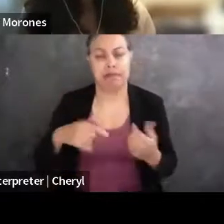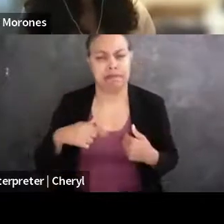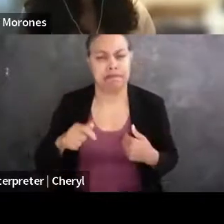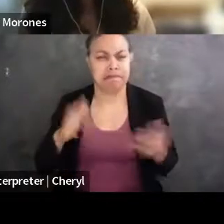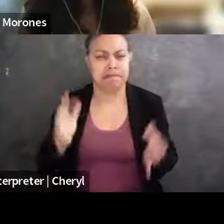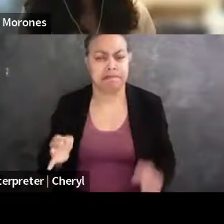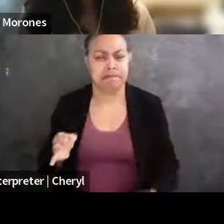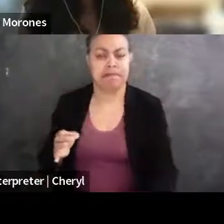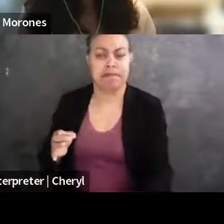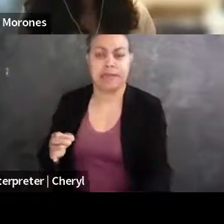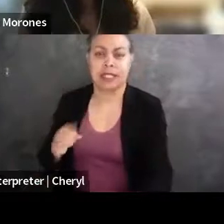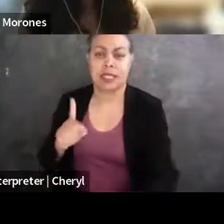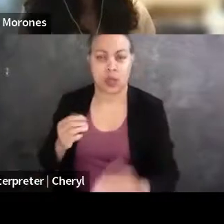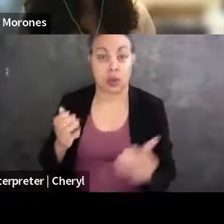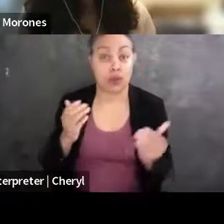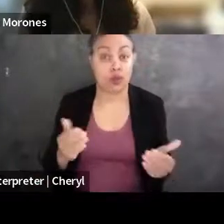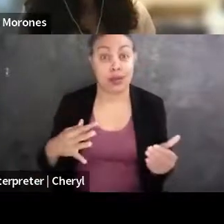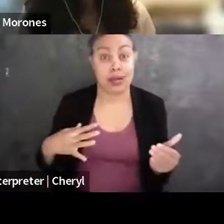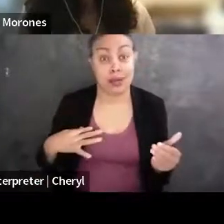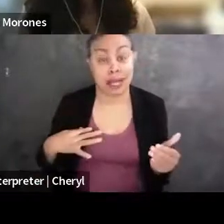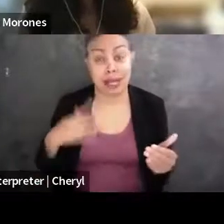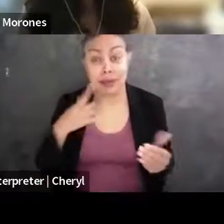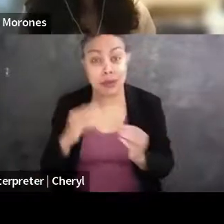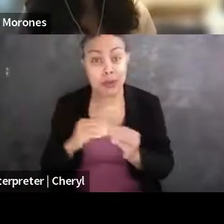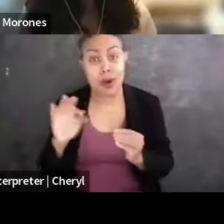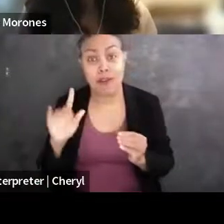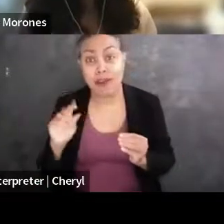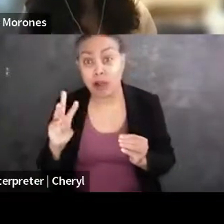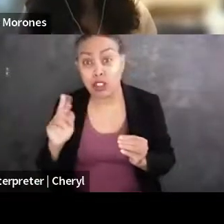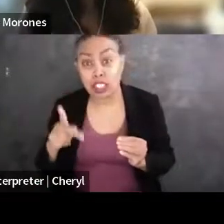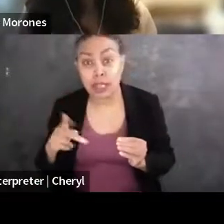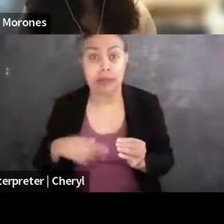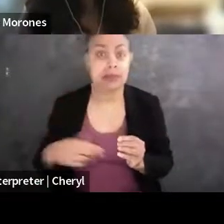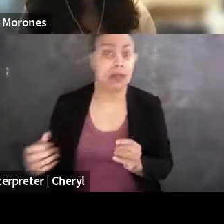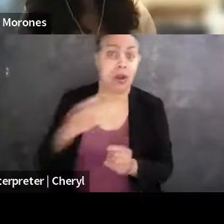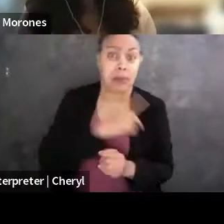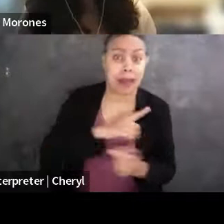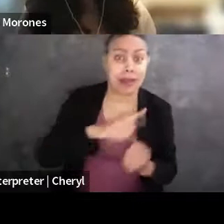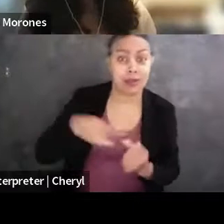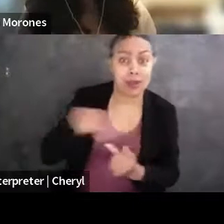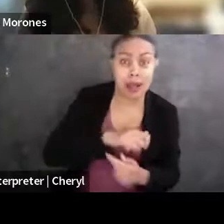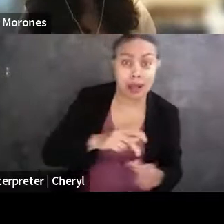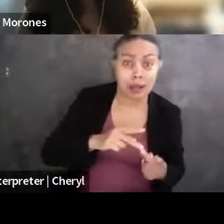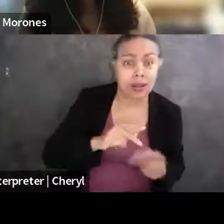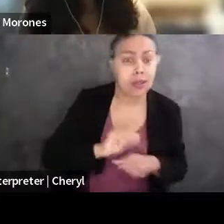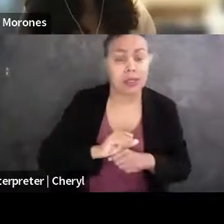you know, applying for some more First Amendment fellowships or going back to the firm I summered at. And this was all before the current opportunity